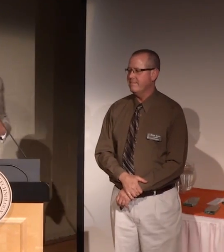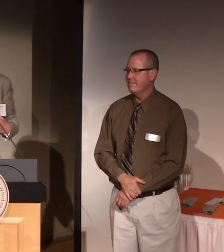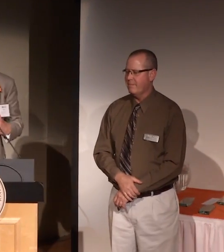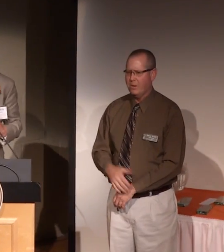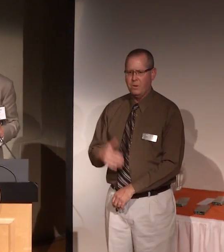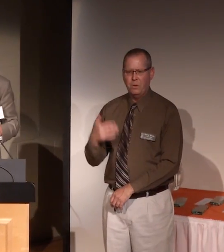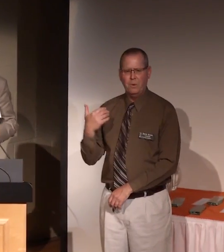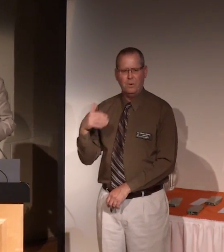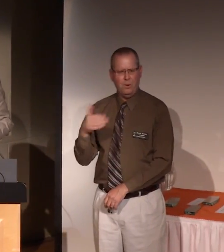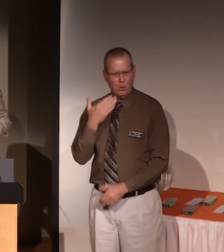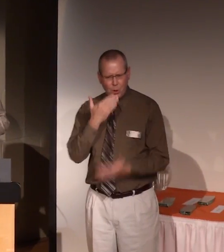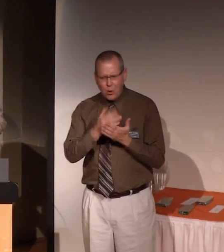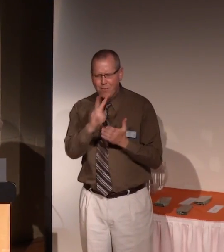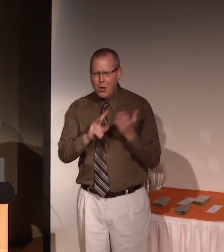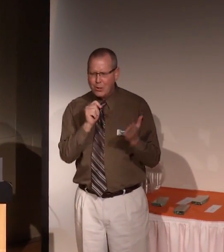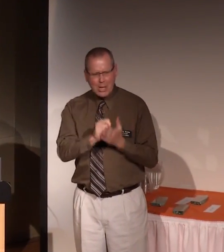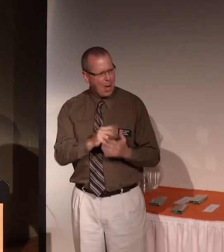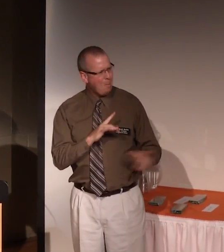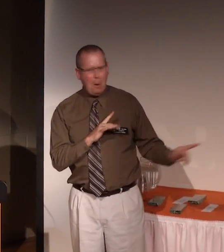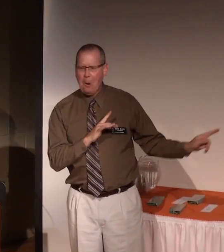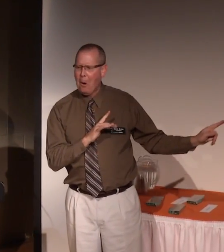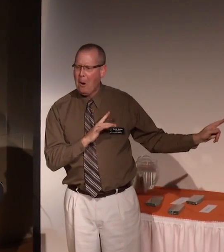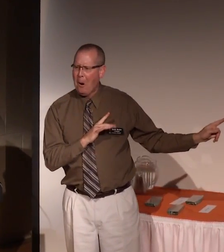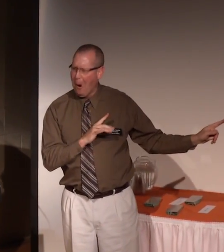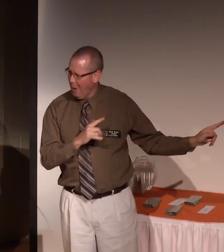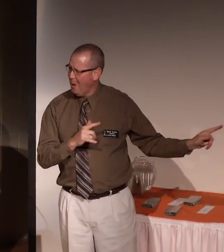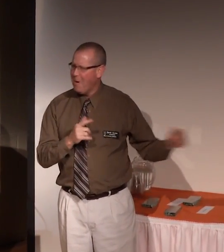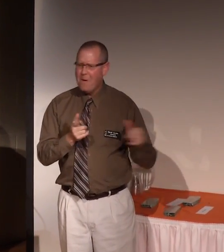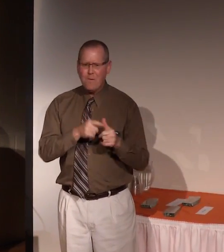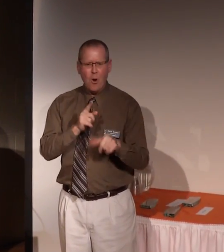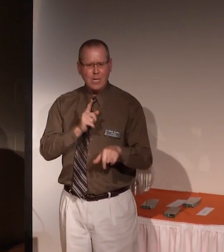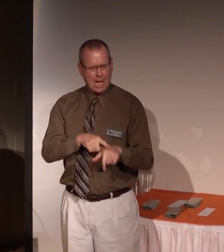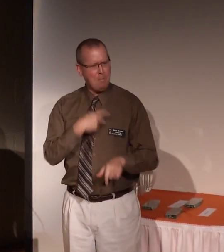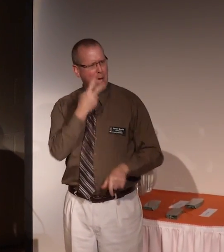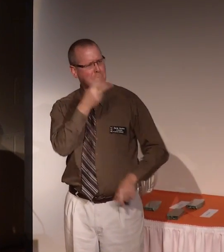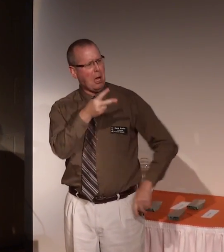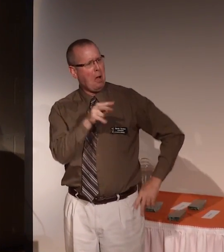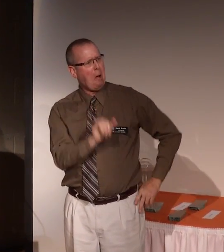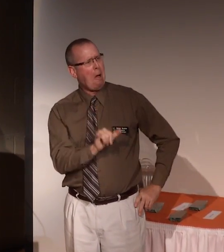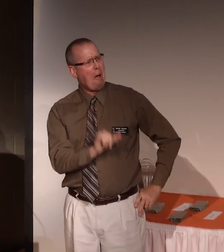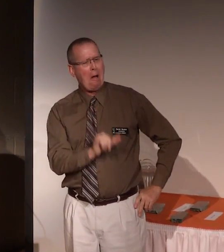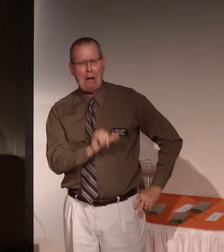That was a really good video. It's the first time we get to see that.